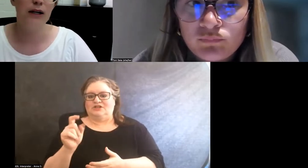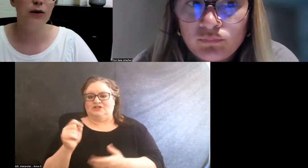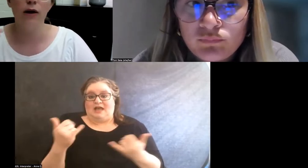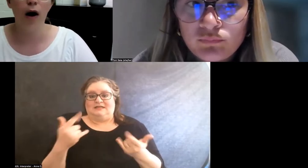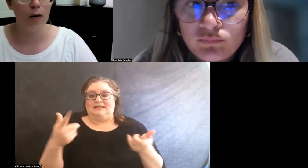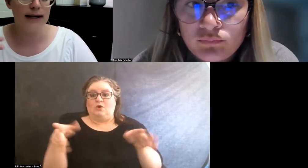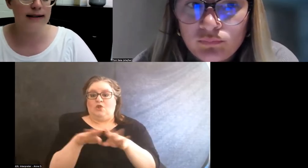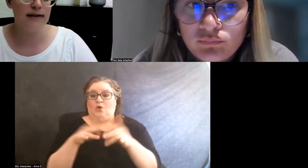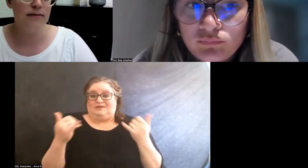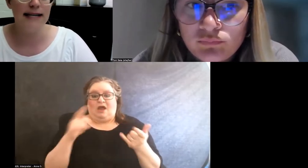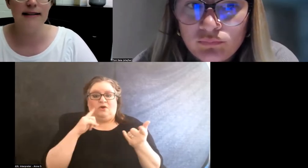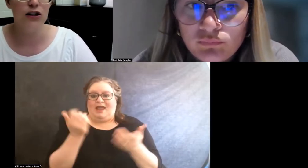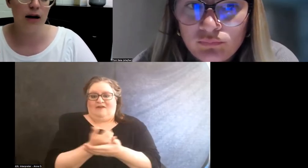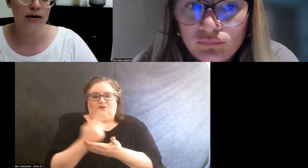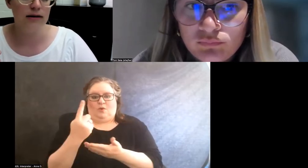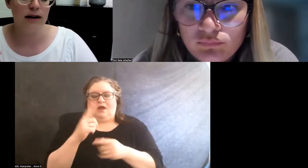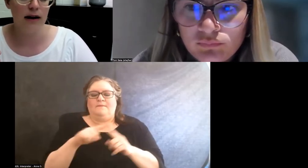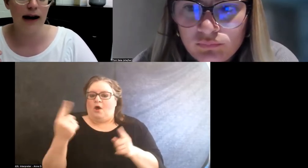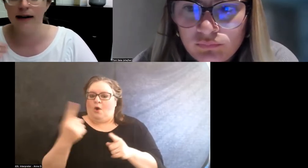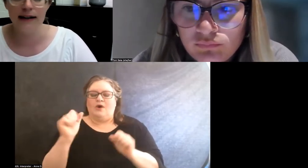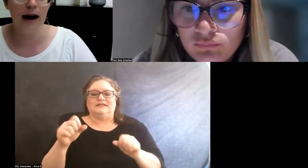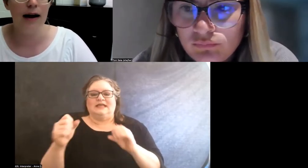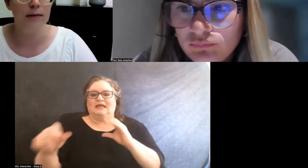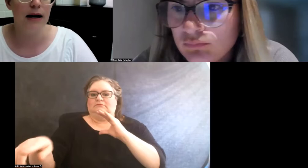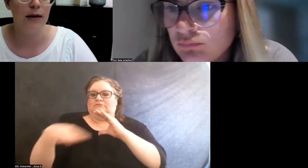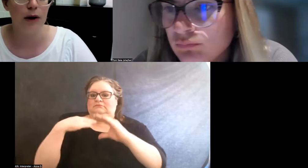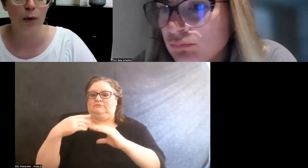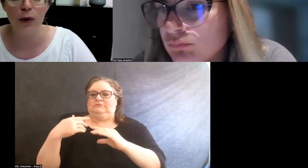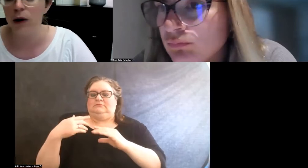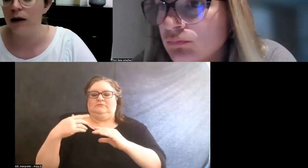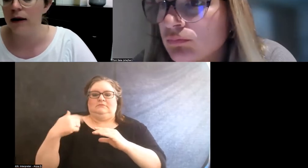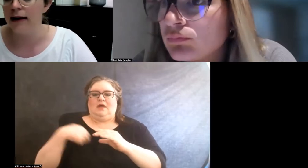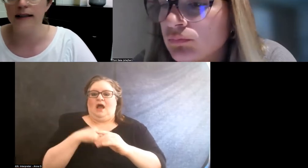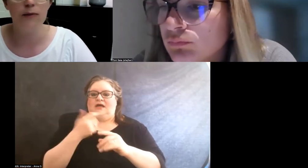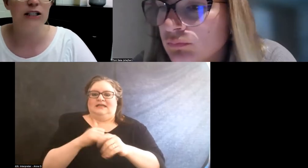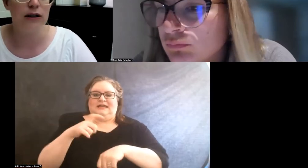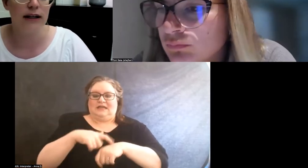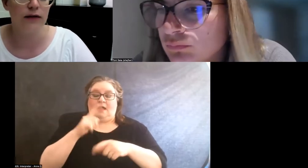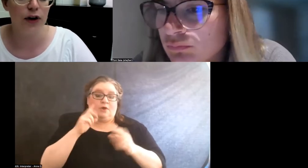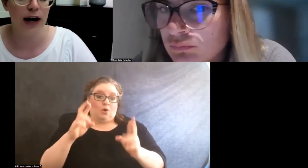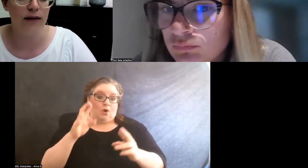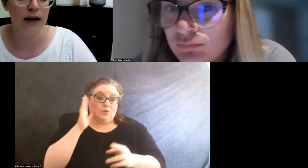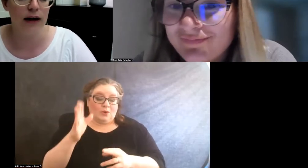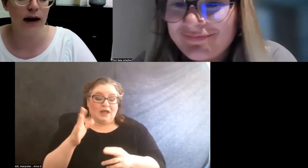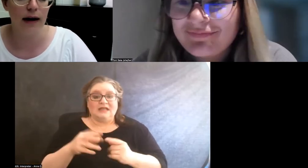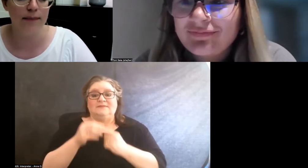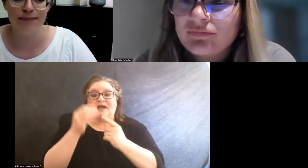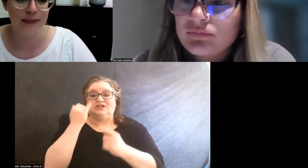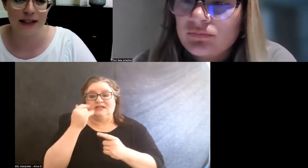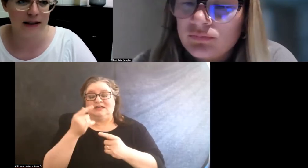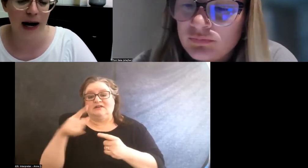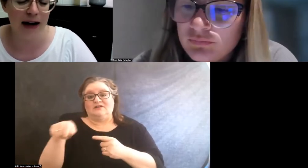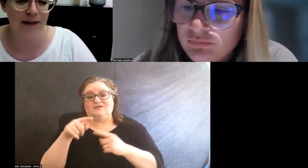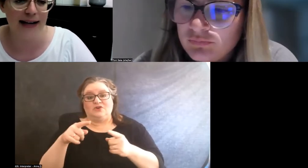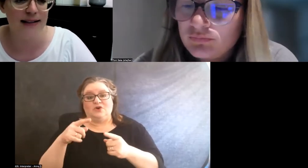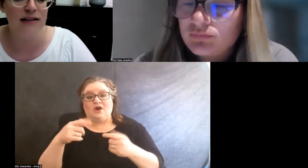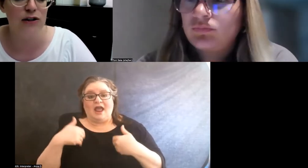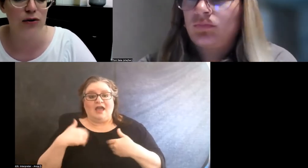but you can always message us at any time, and we hope you will, especially if you're having some kind of access issue